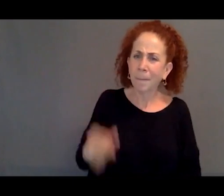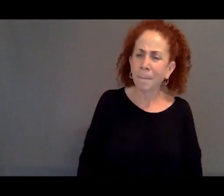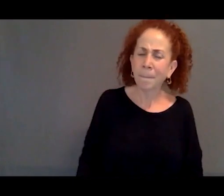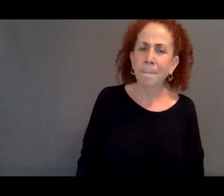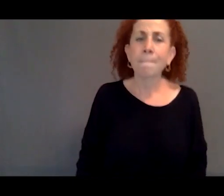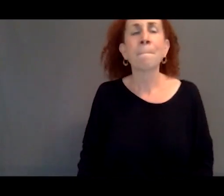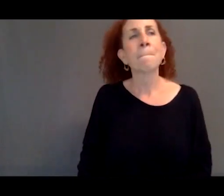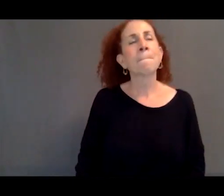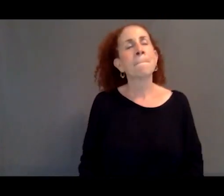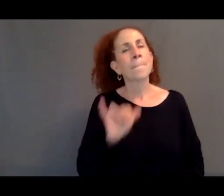Can be productive.